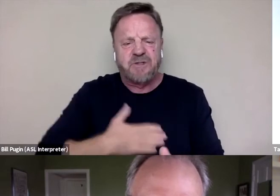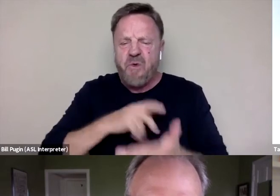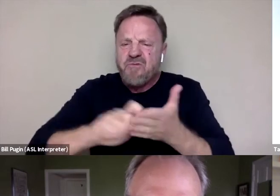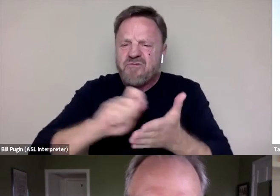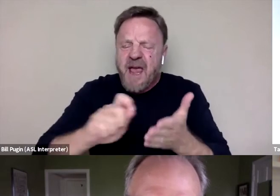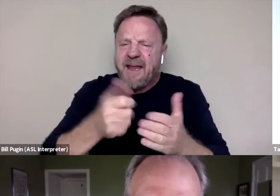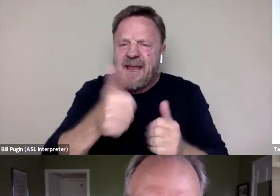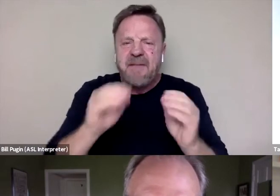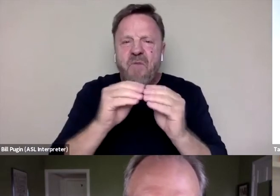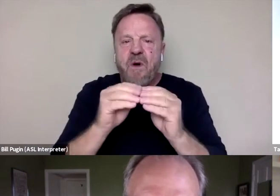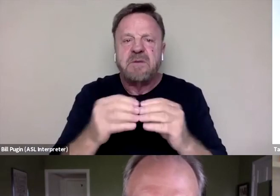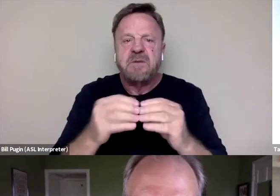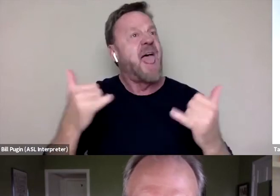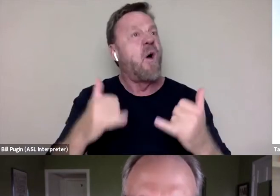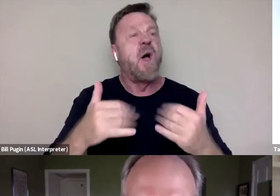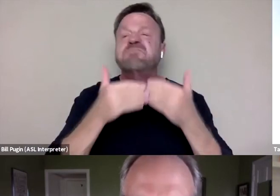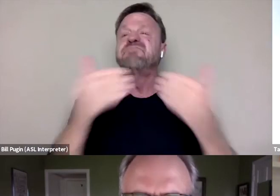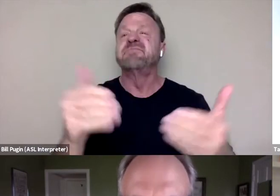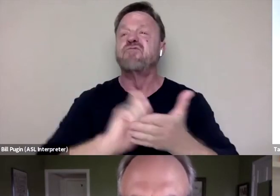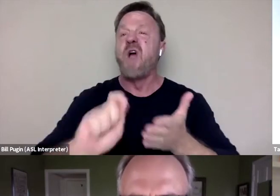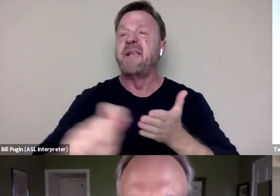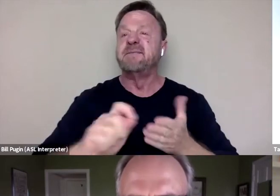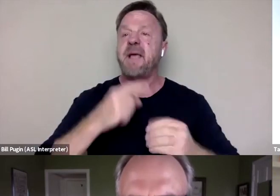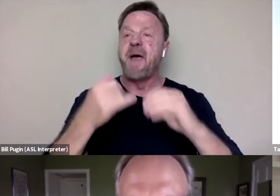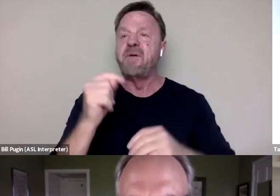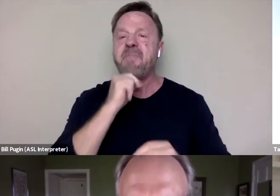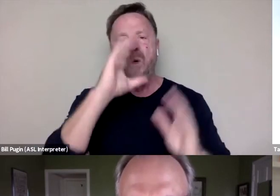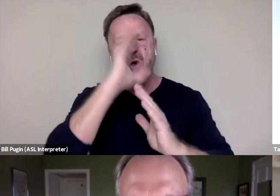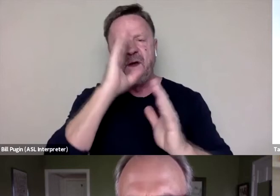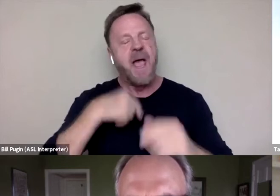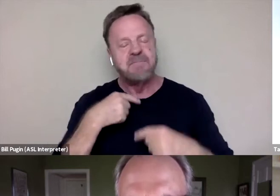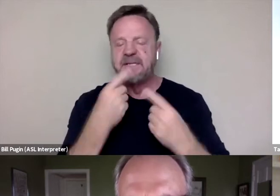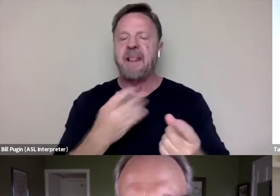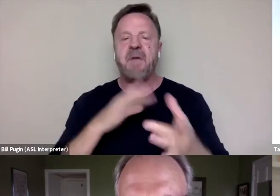And so now I'm just writing it. And I'm not worrying about it. I'm just sort of telling my story.